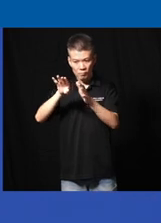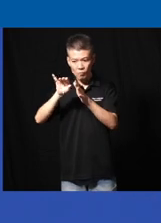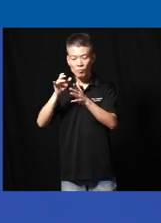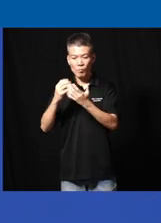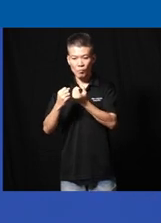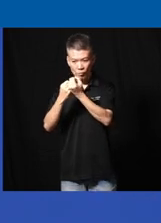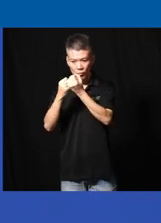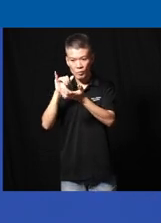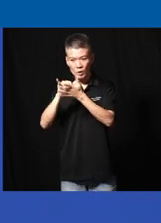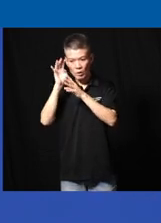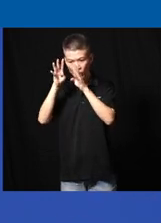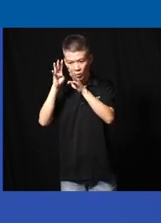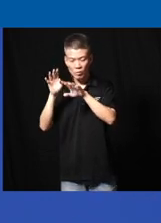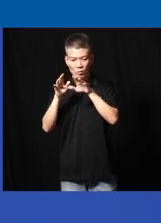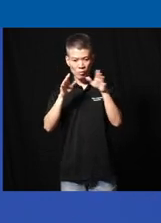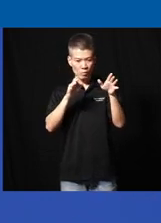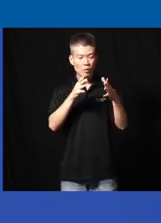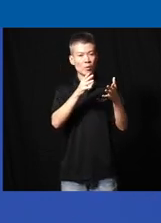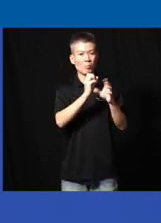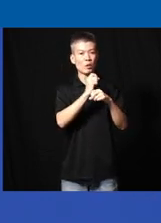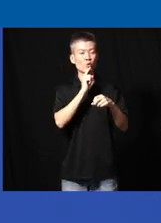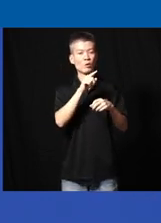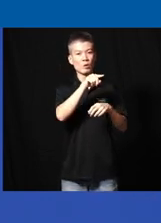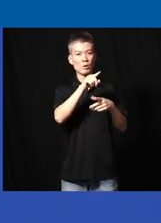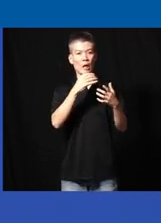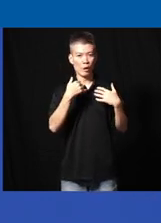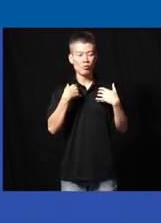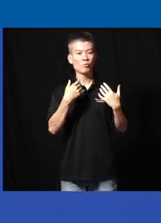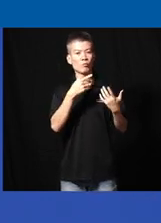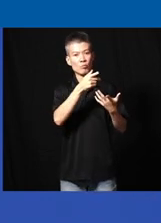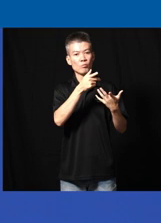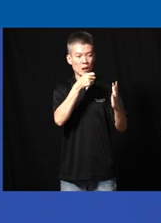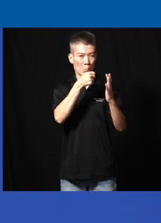Sky Innovation on the other side you want to make sure that there is a impact and and you